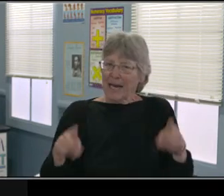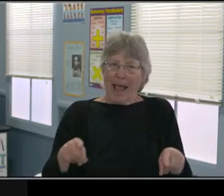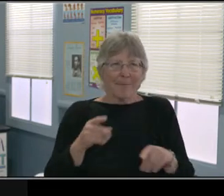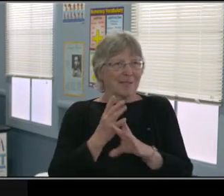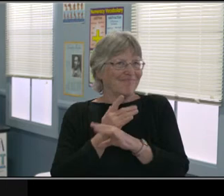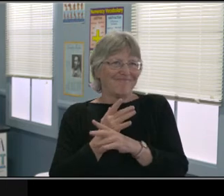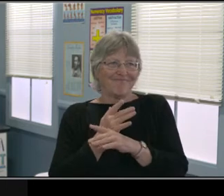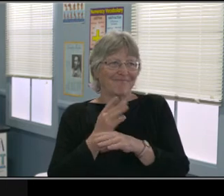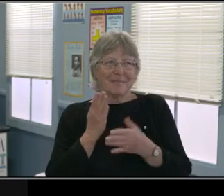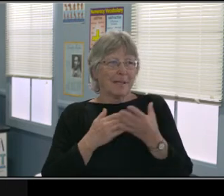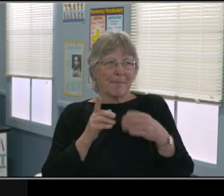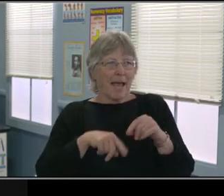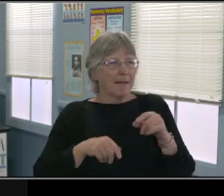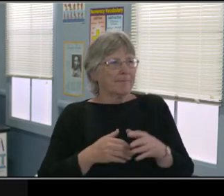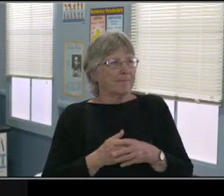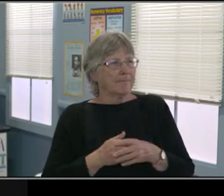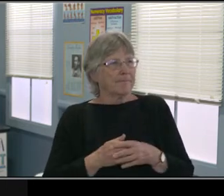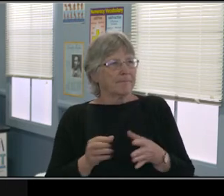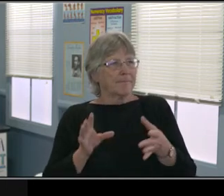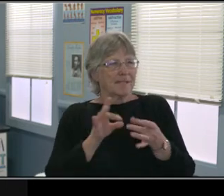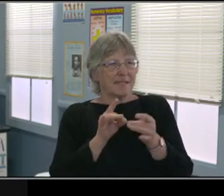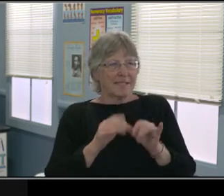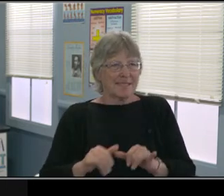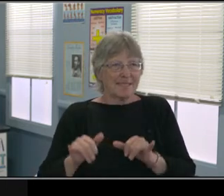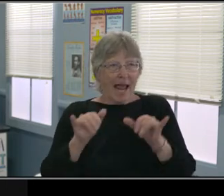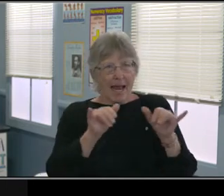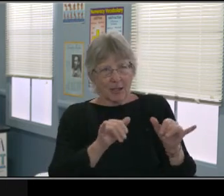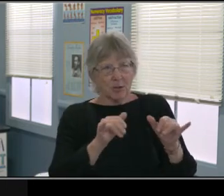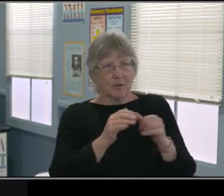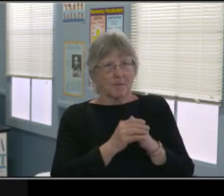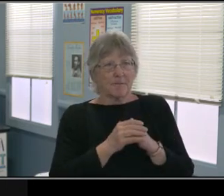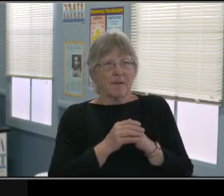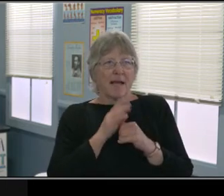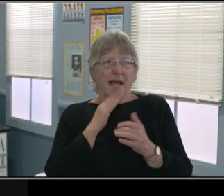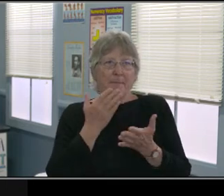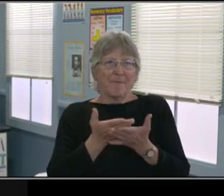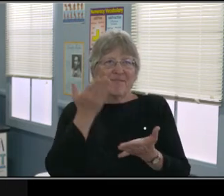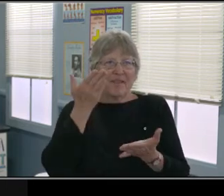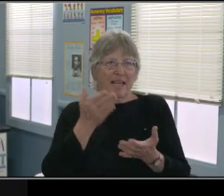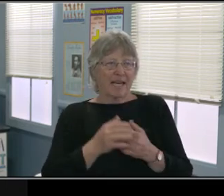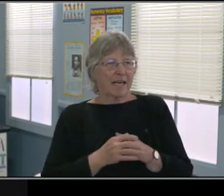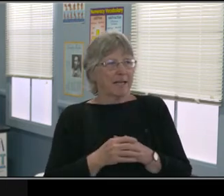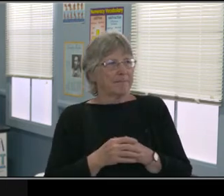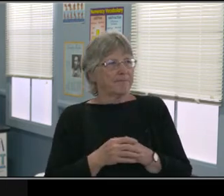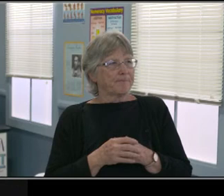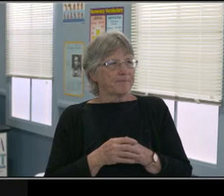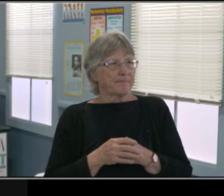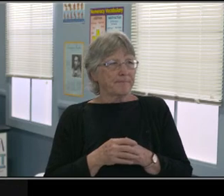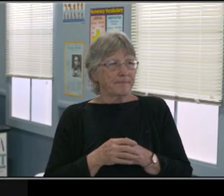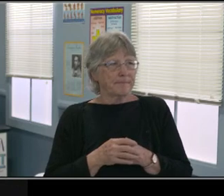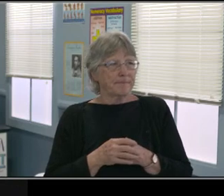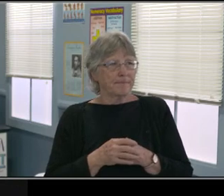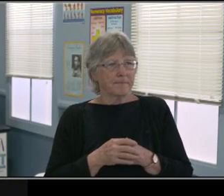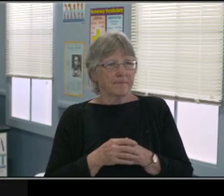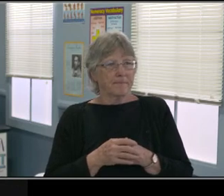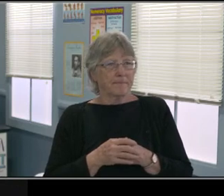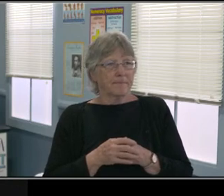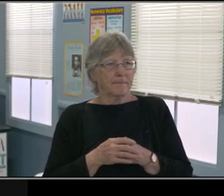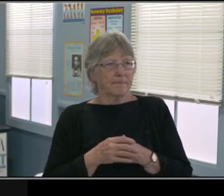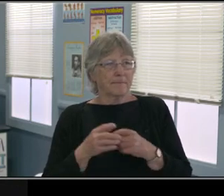Obviously there's more frustration. There's a lot going on within the home because of that. But on the other hand, I think it's good